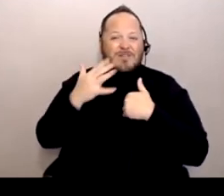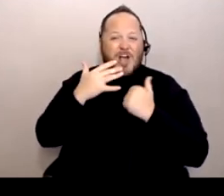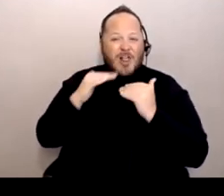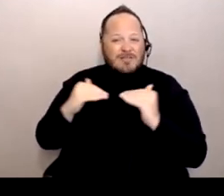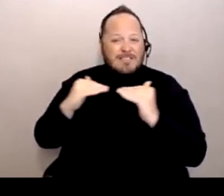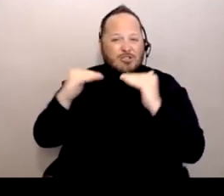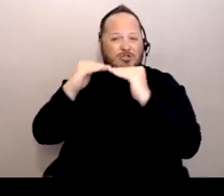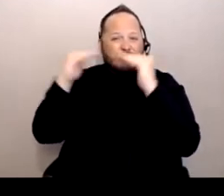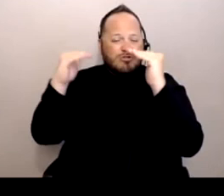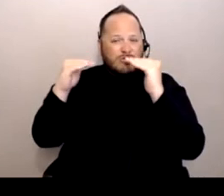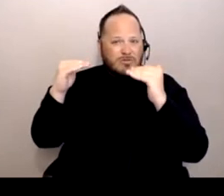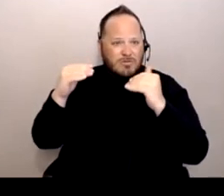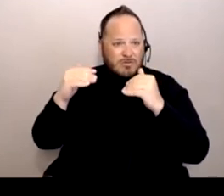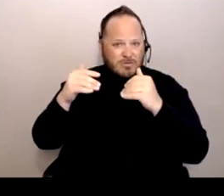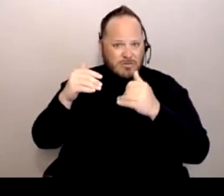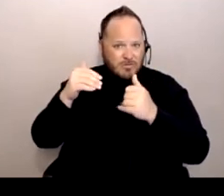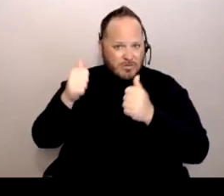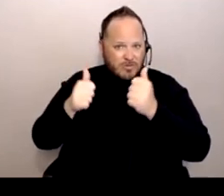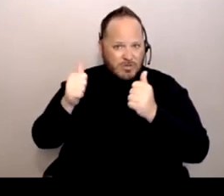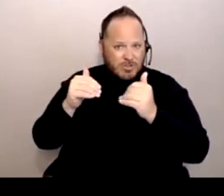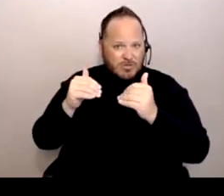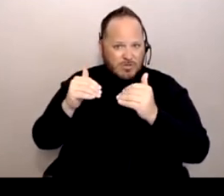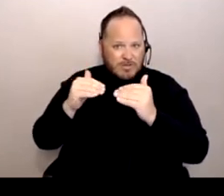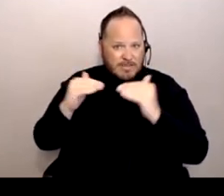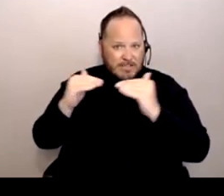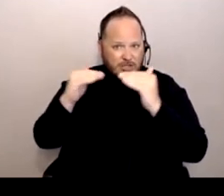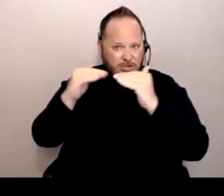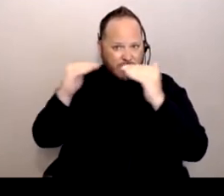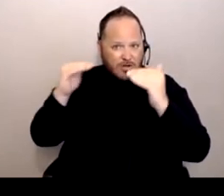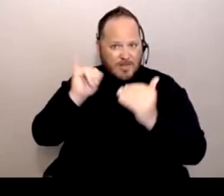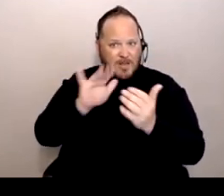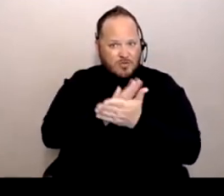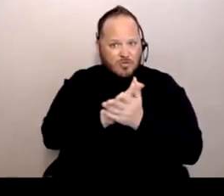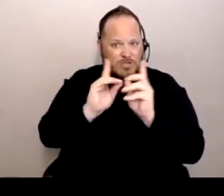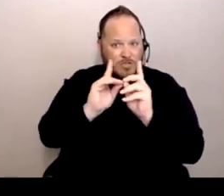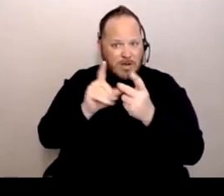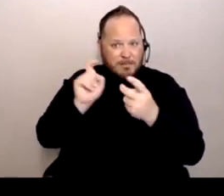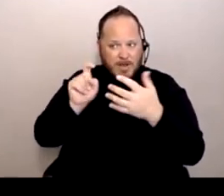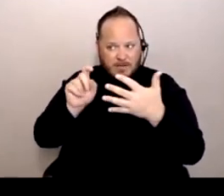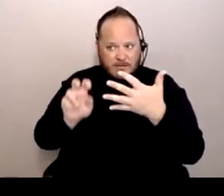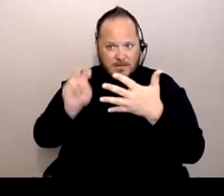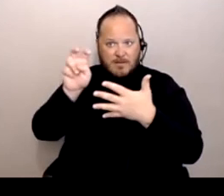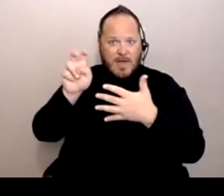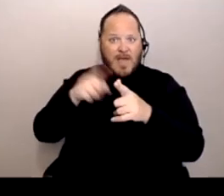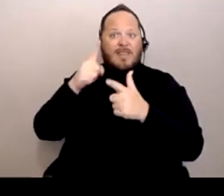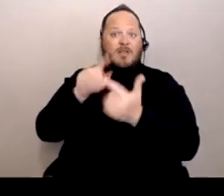that a district needs to be in before their schools can open for full in-person instruction